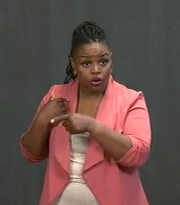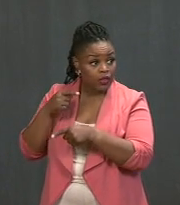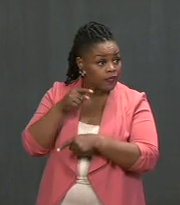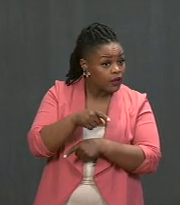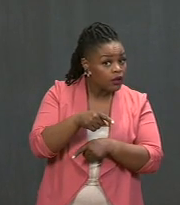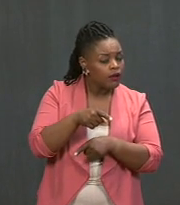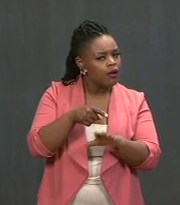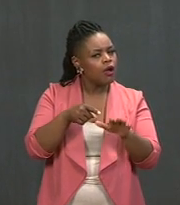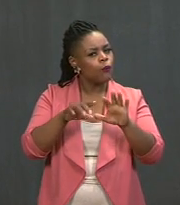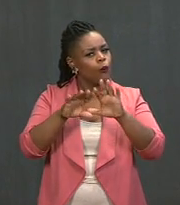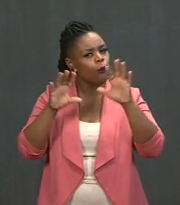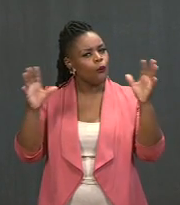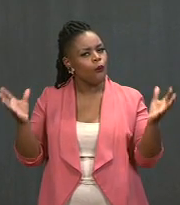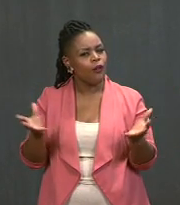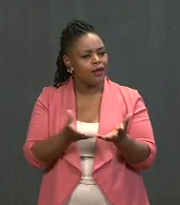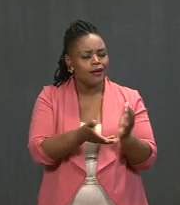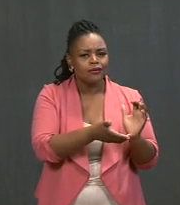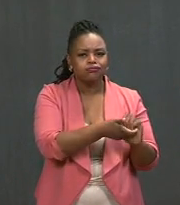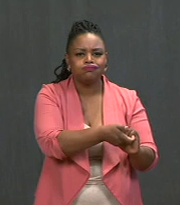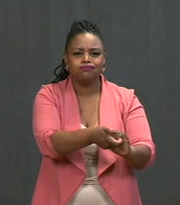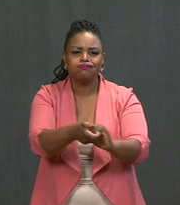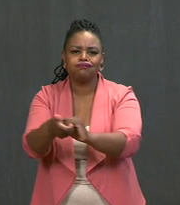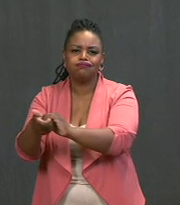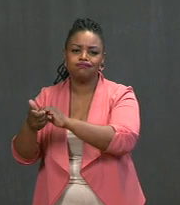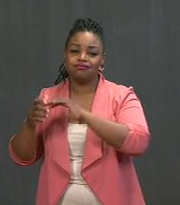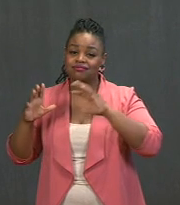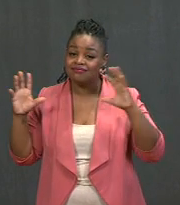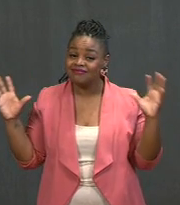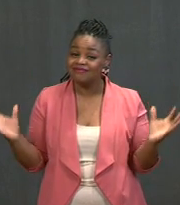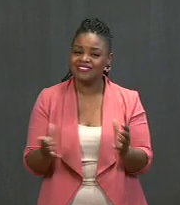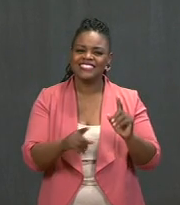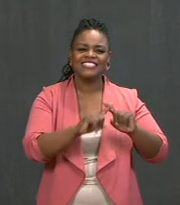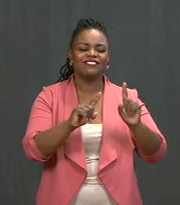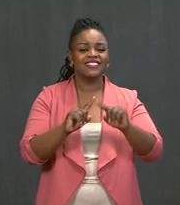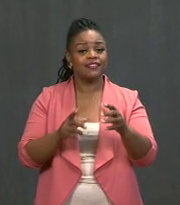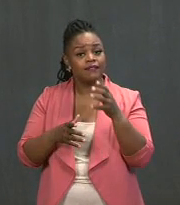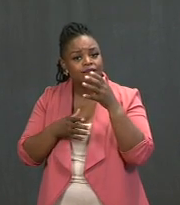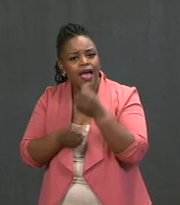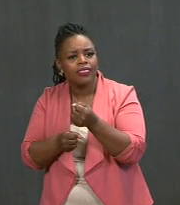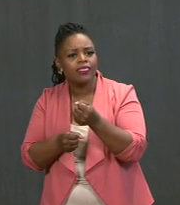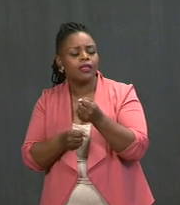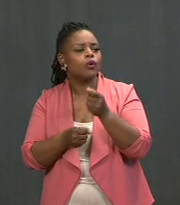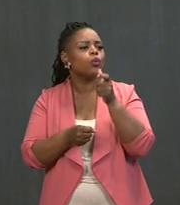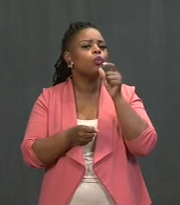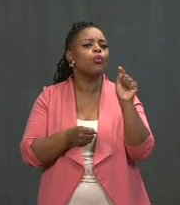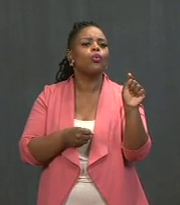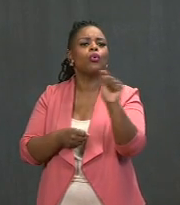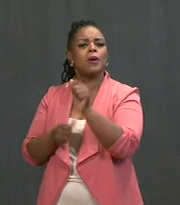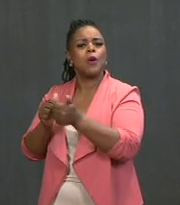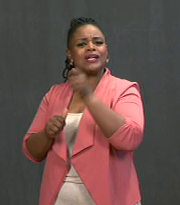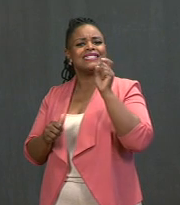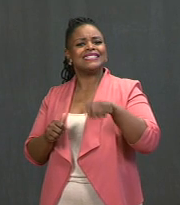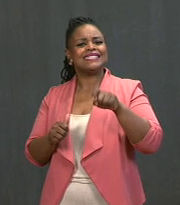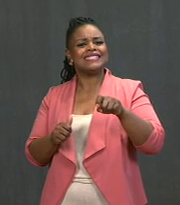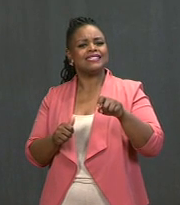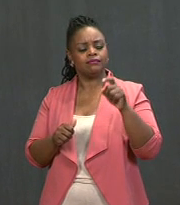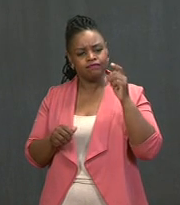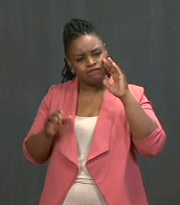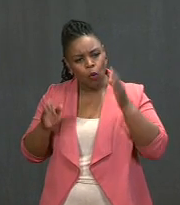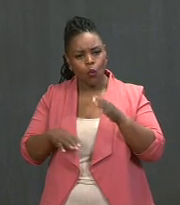People are coming together across the different faiths to serve those most in need, with a special focus on vaccinating seniors